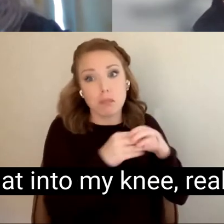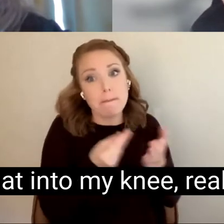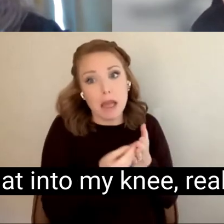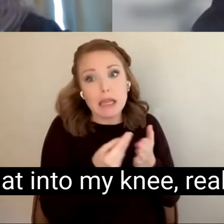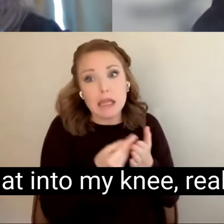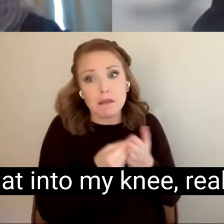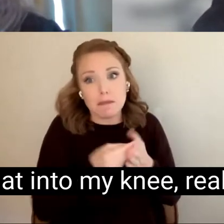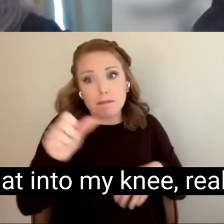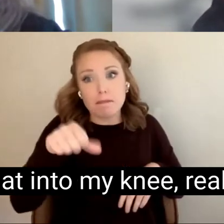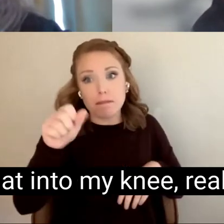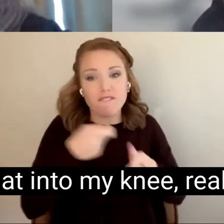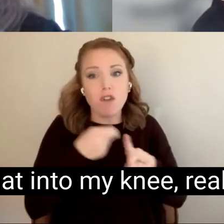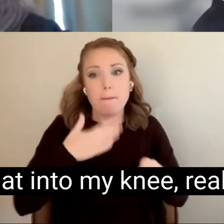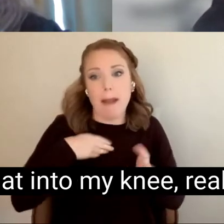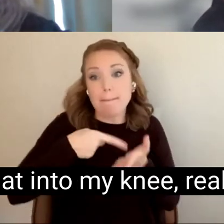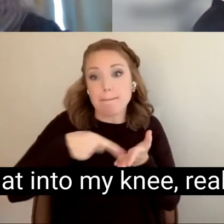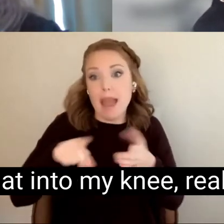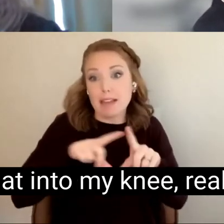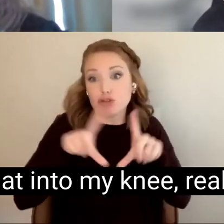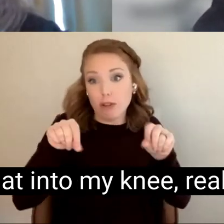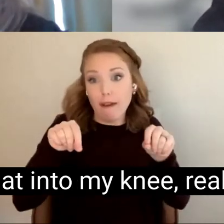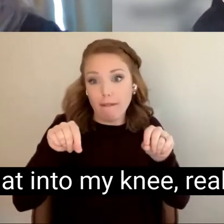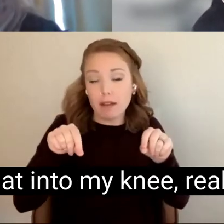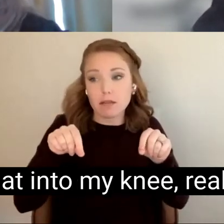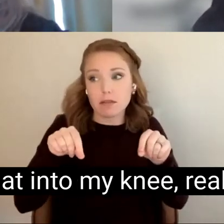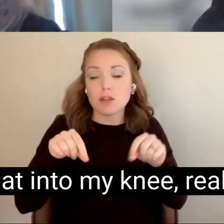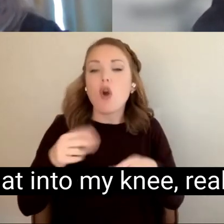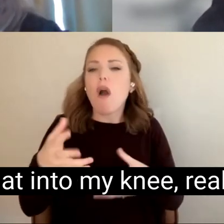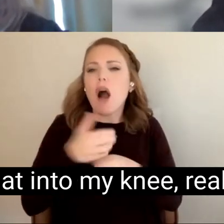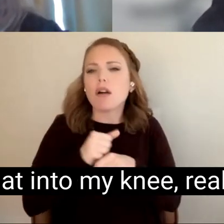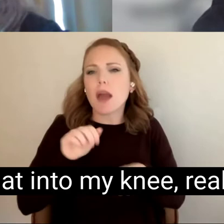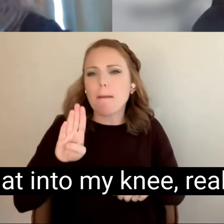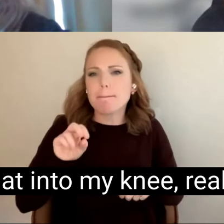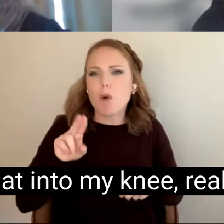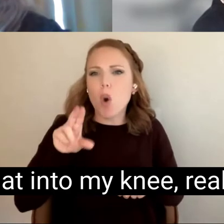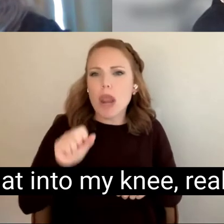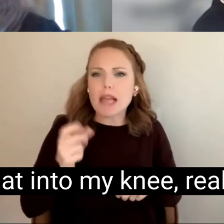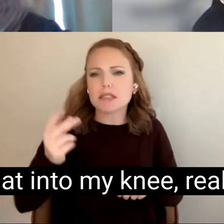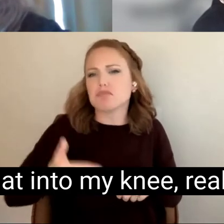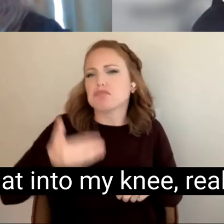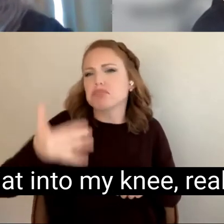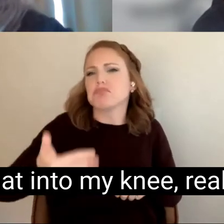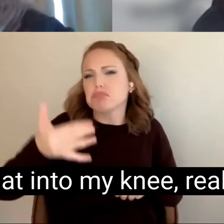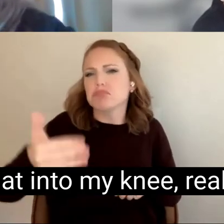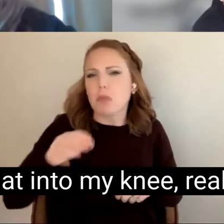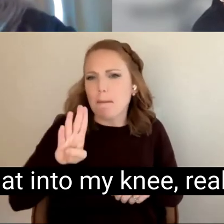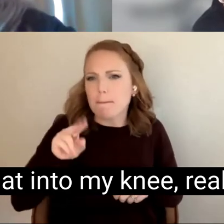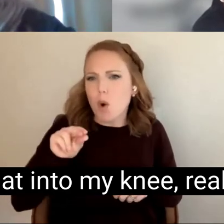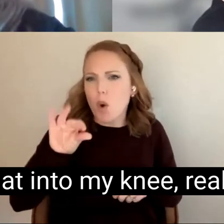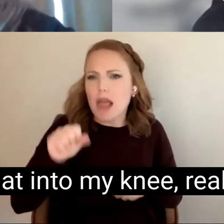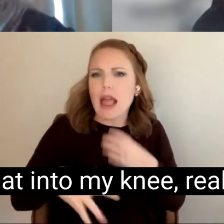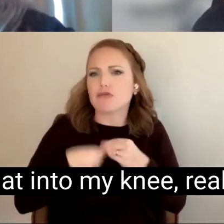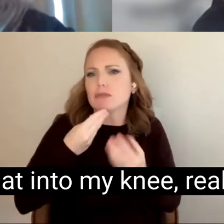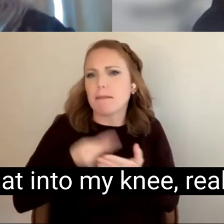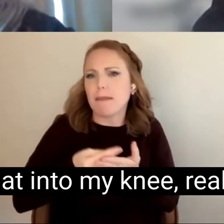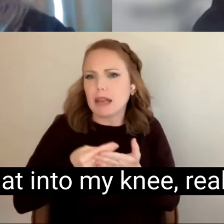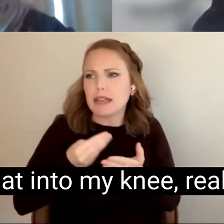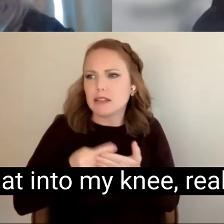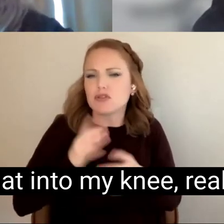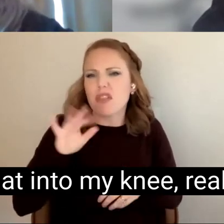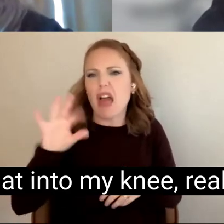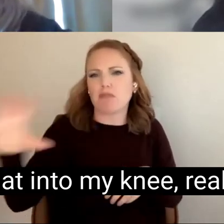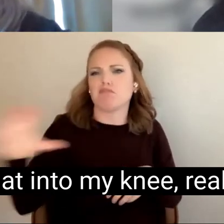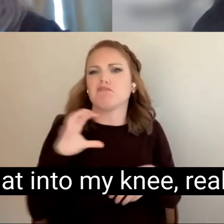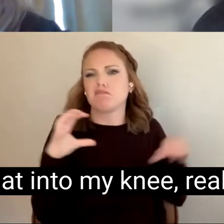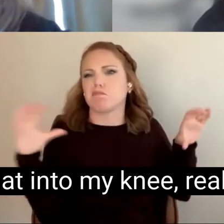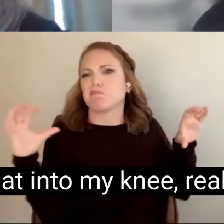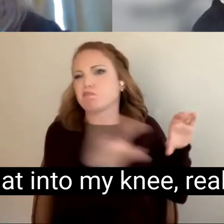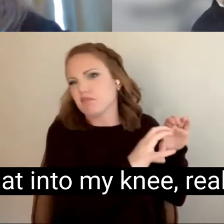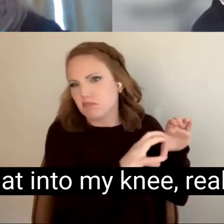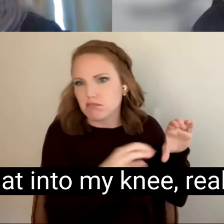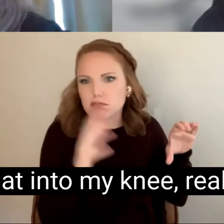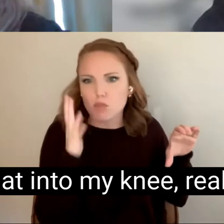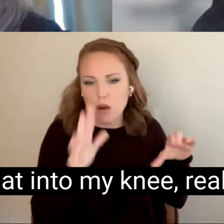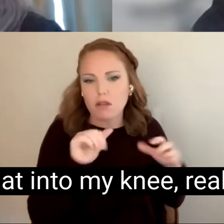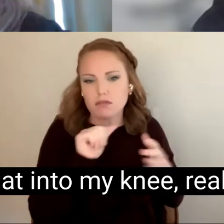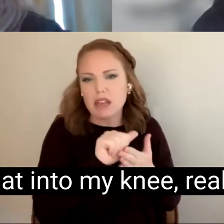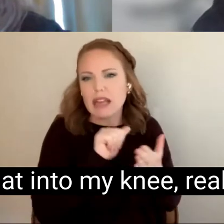can put that into my knee, really fat as a